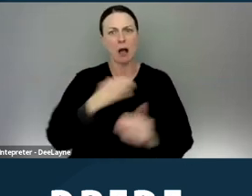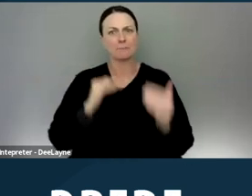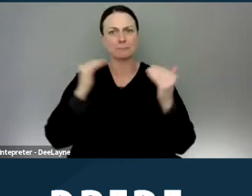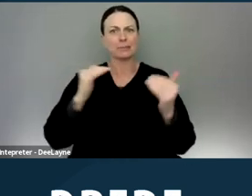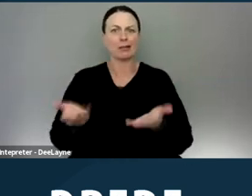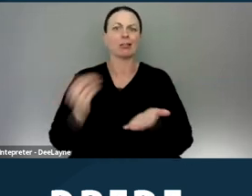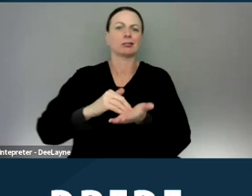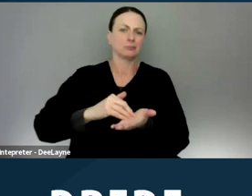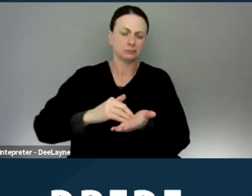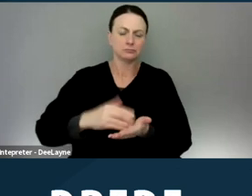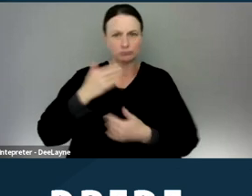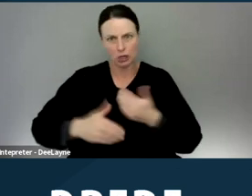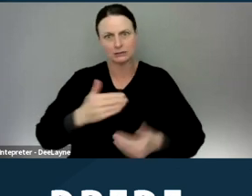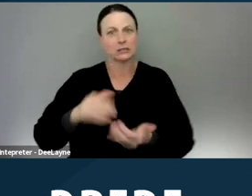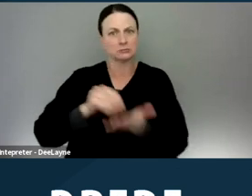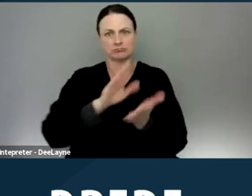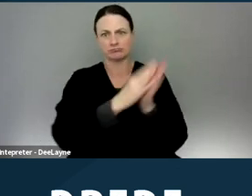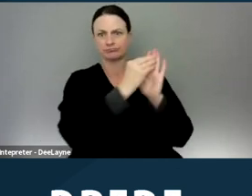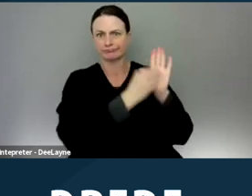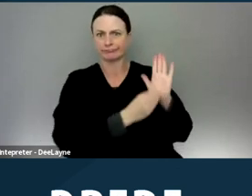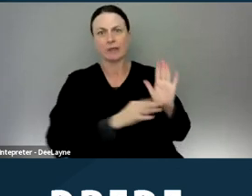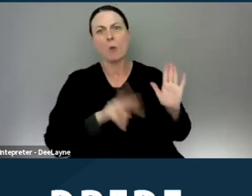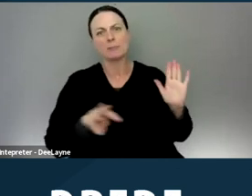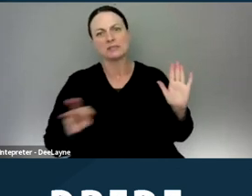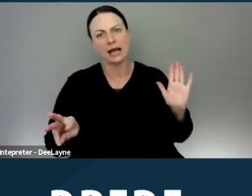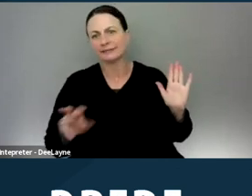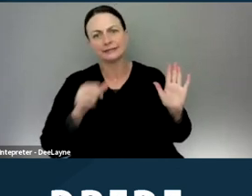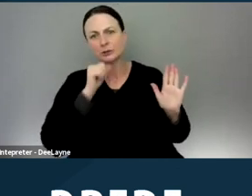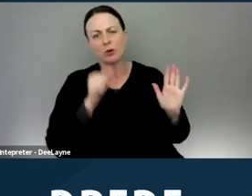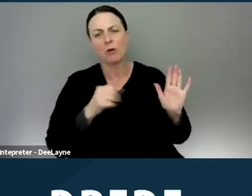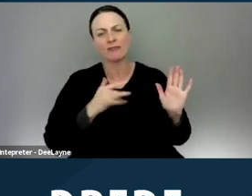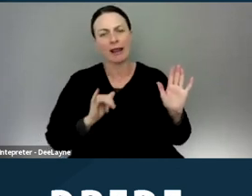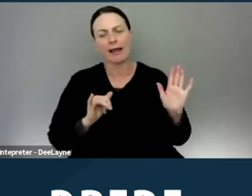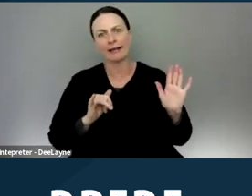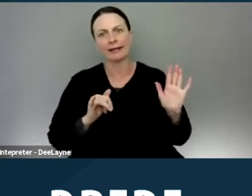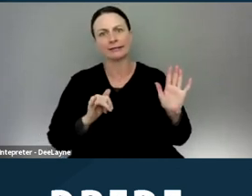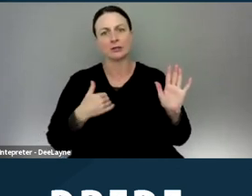and that is documented on their website. So don't feel like you have no other option